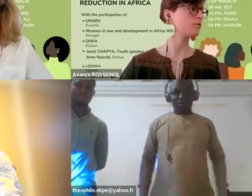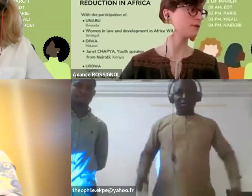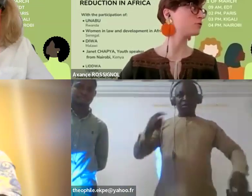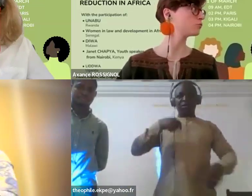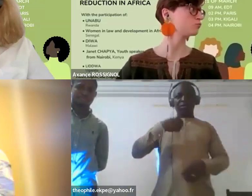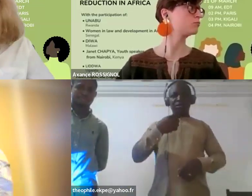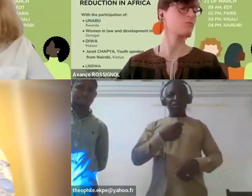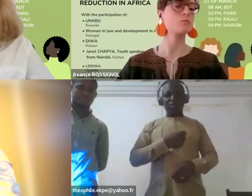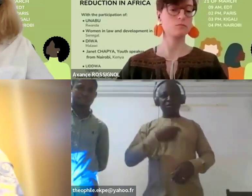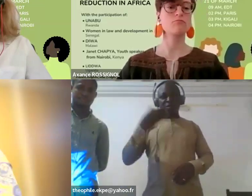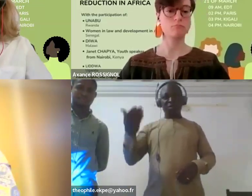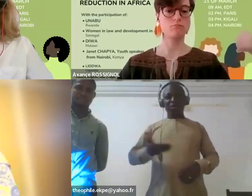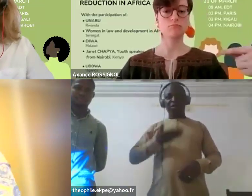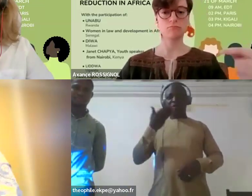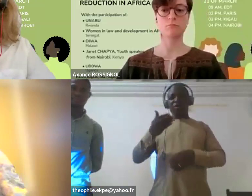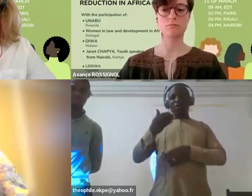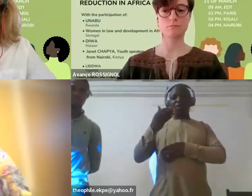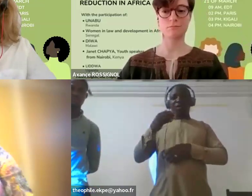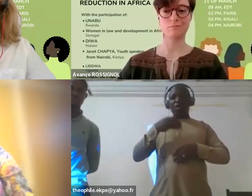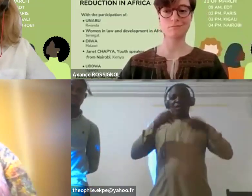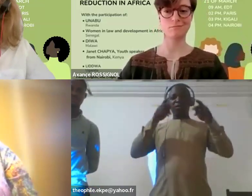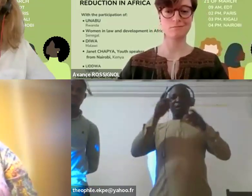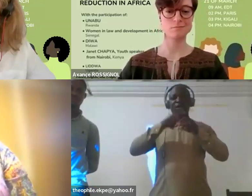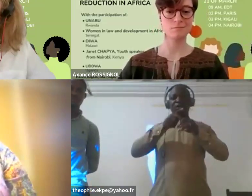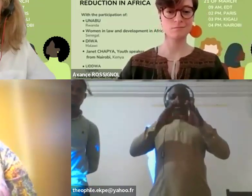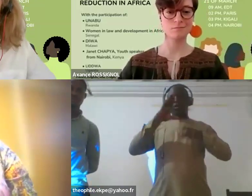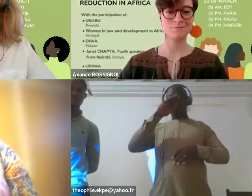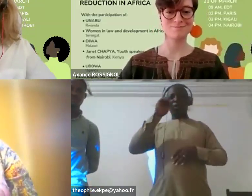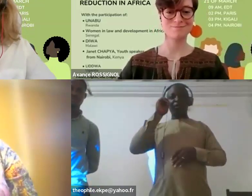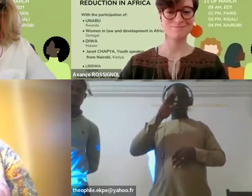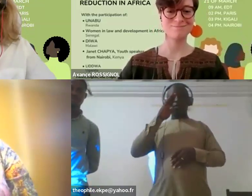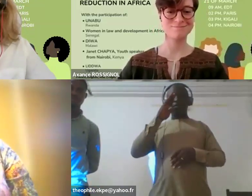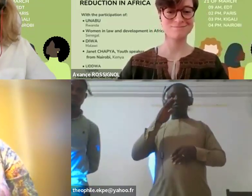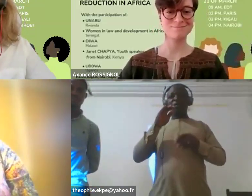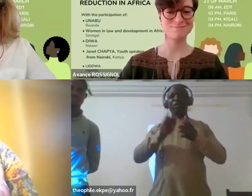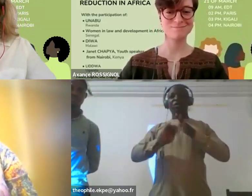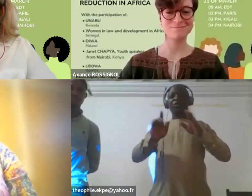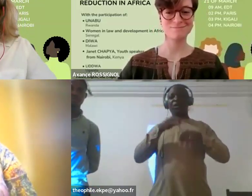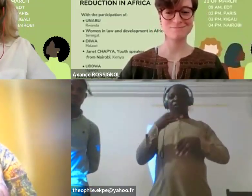This Webinar will be spoken in French and English.